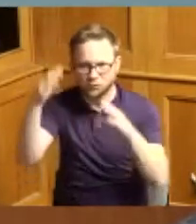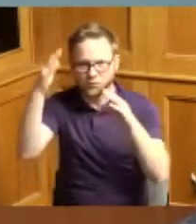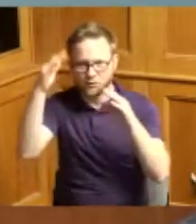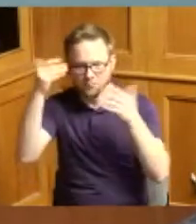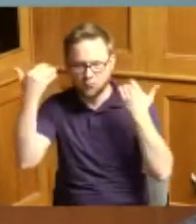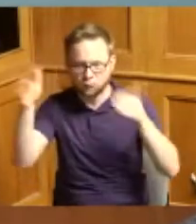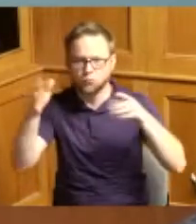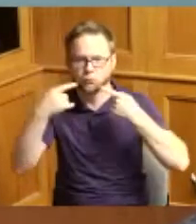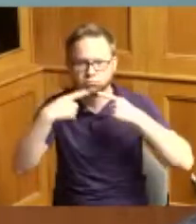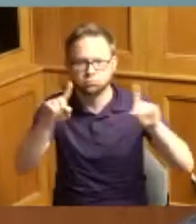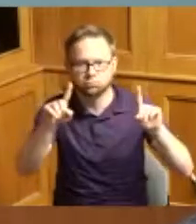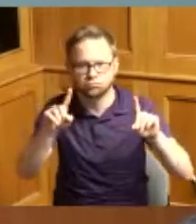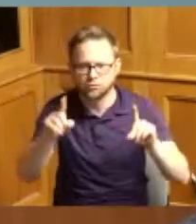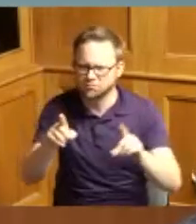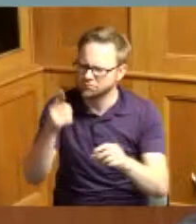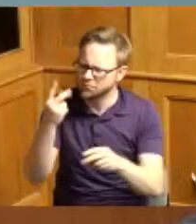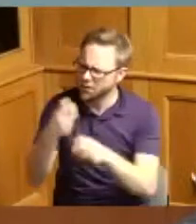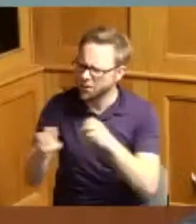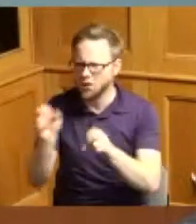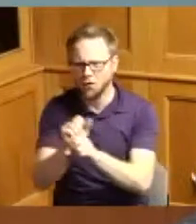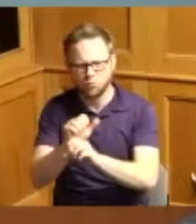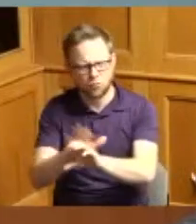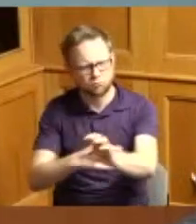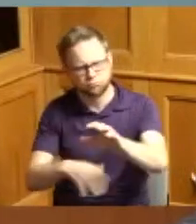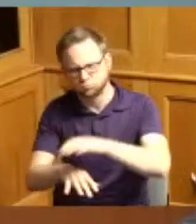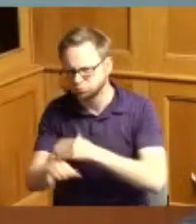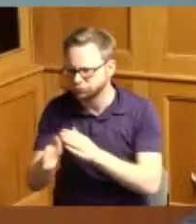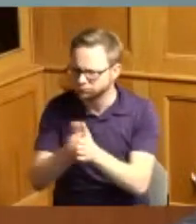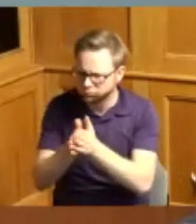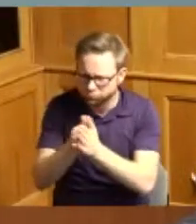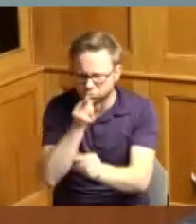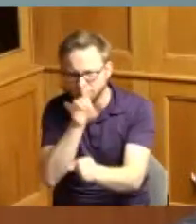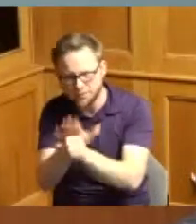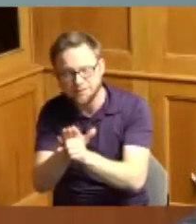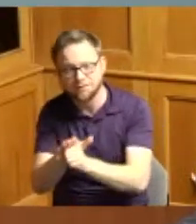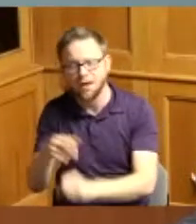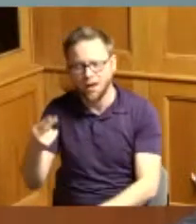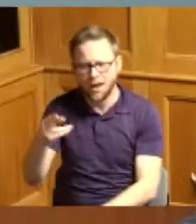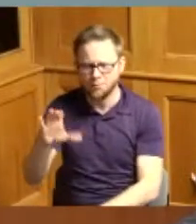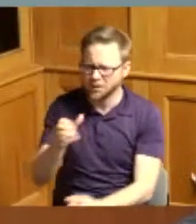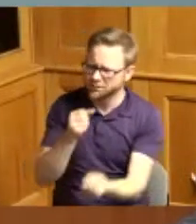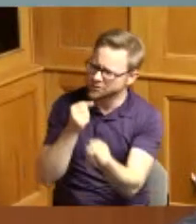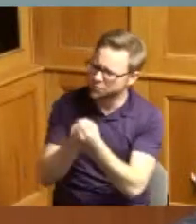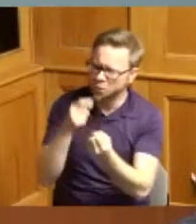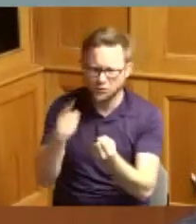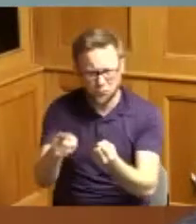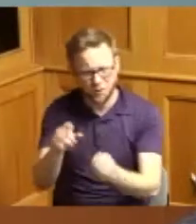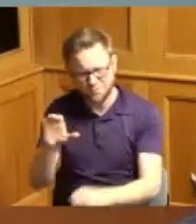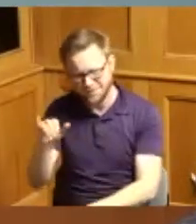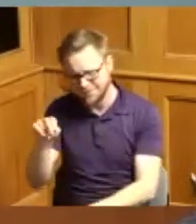and commitment and whereas Hamilton County is behind you all the way from Cincinnati to l.a